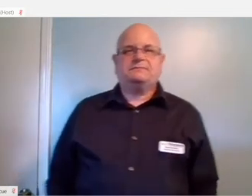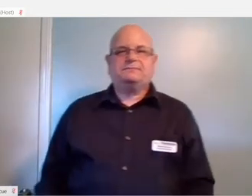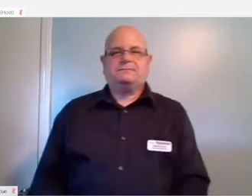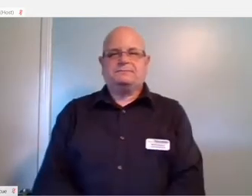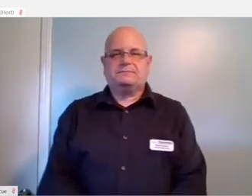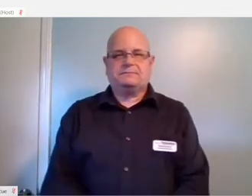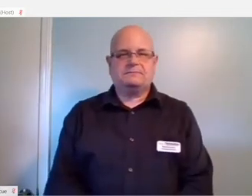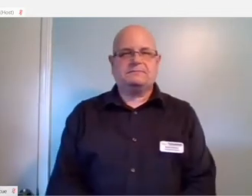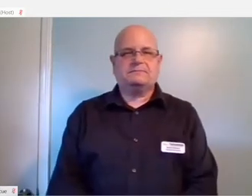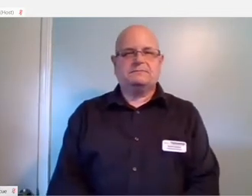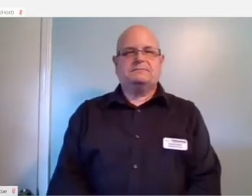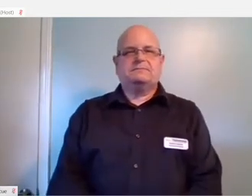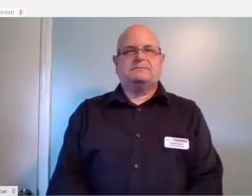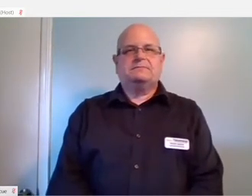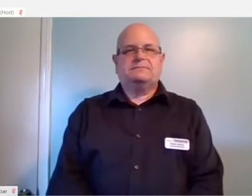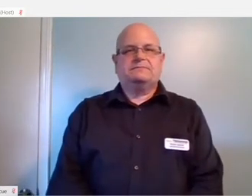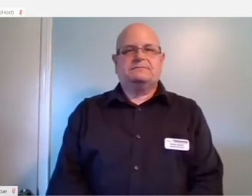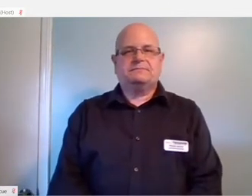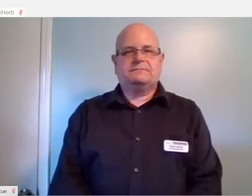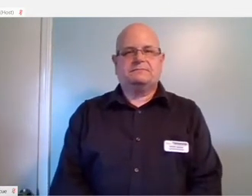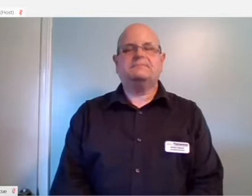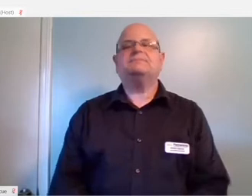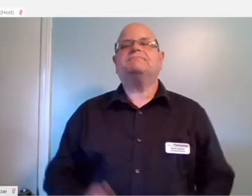Okay.